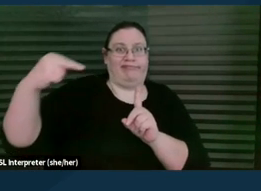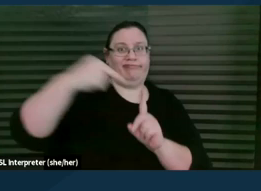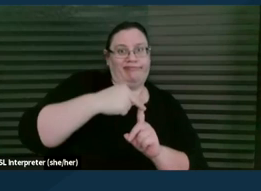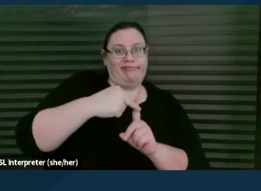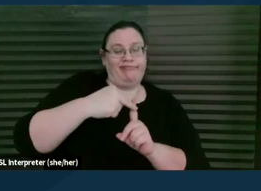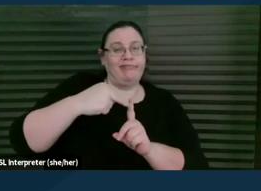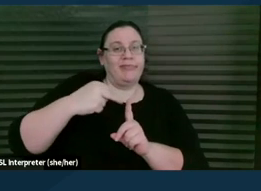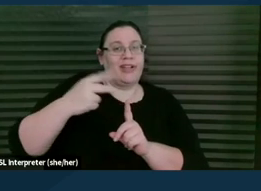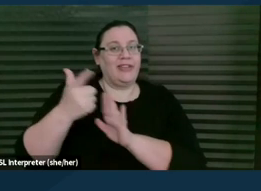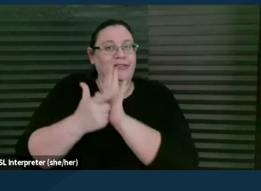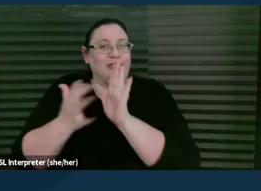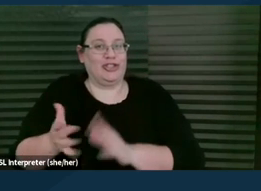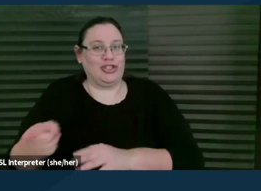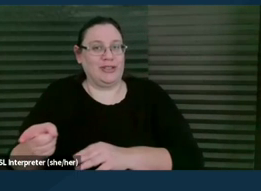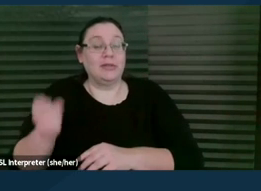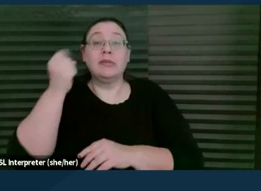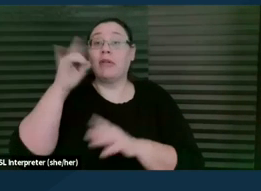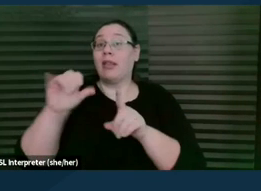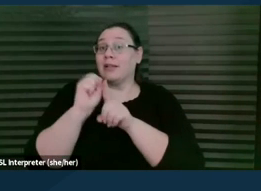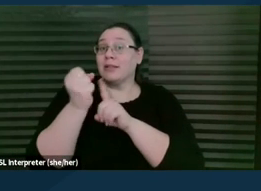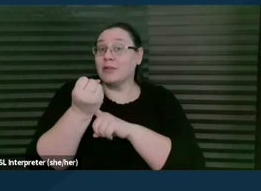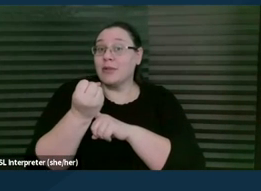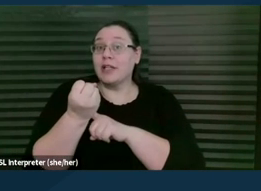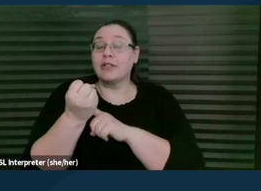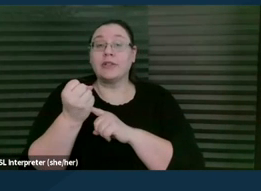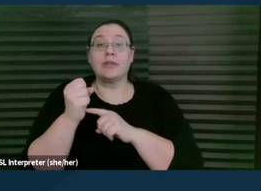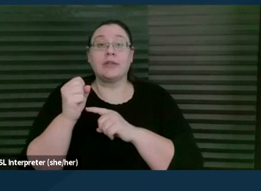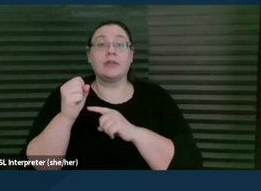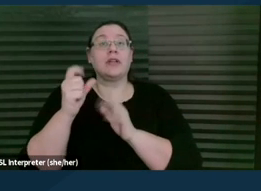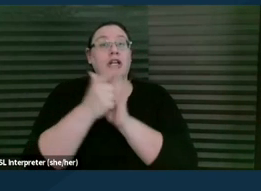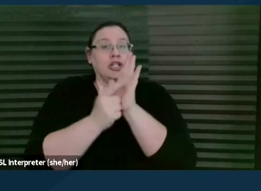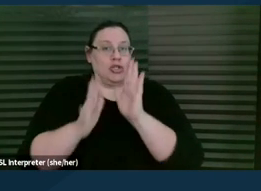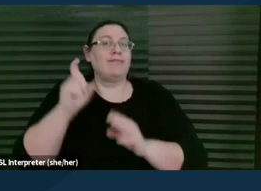But those are situations where the attorneys must make sure that the non-attorney knows